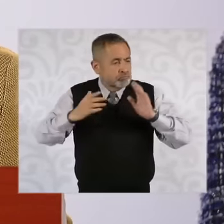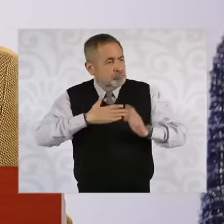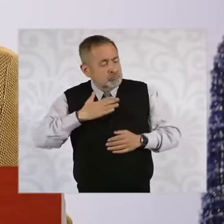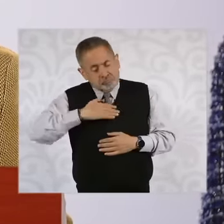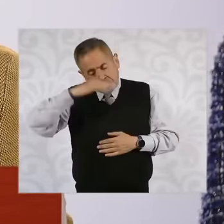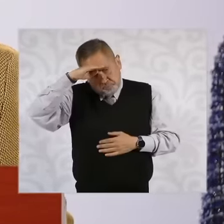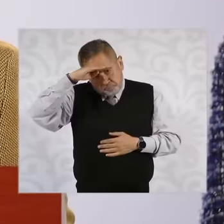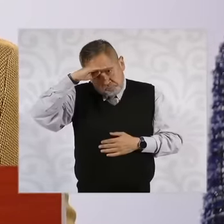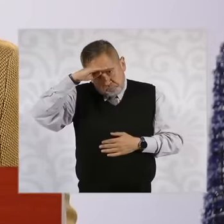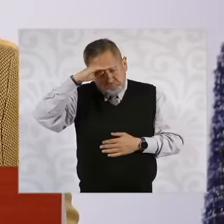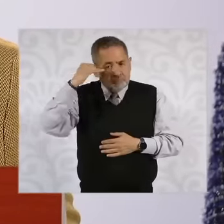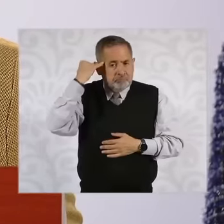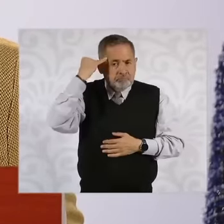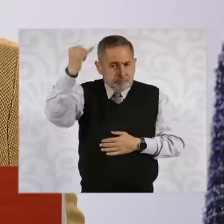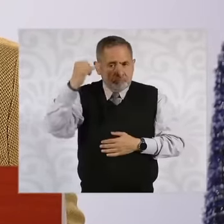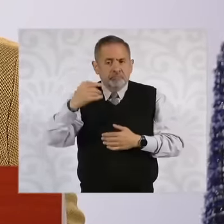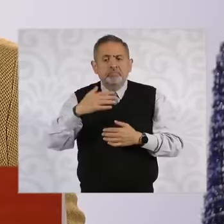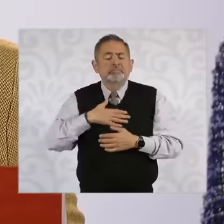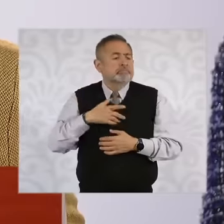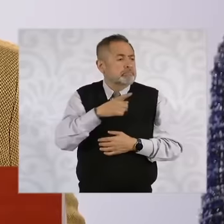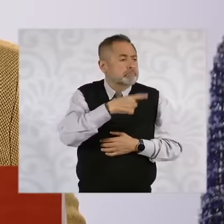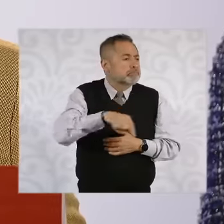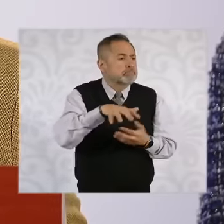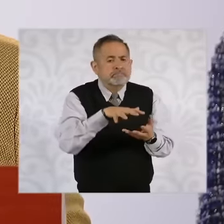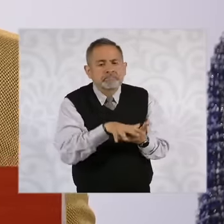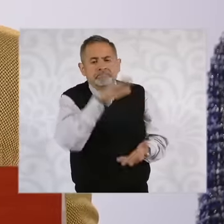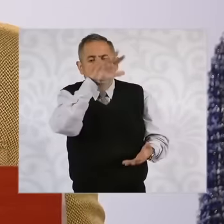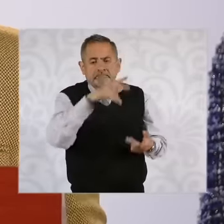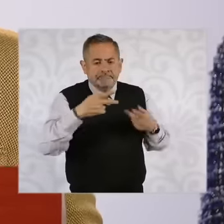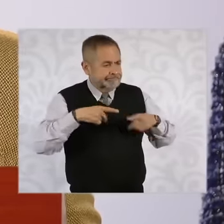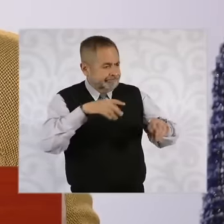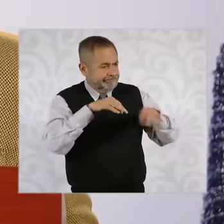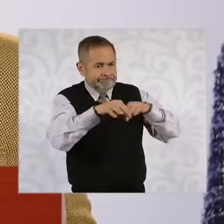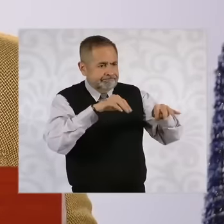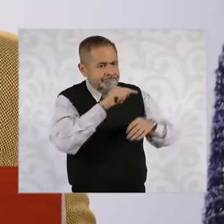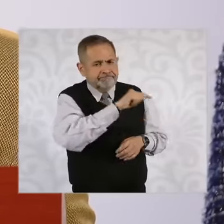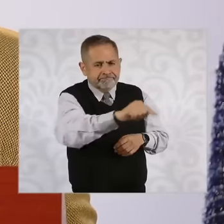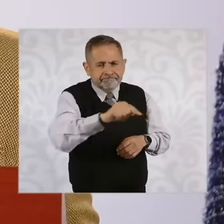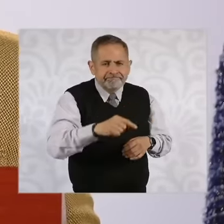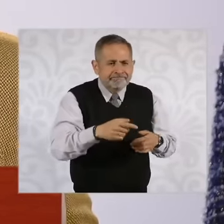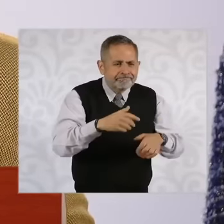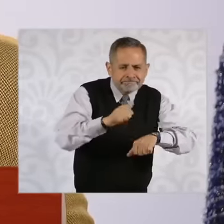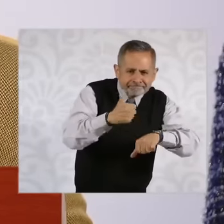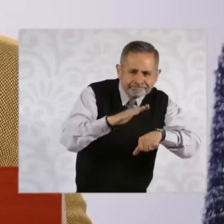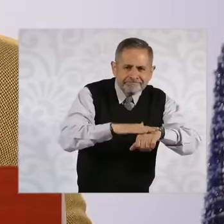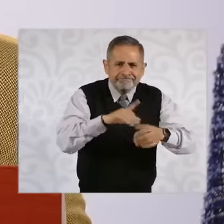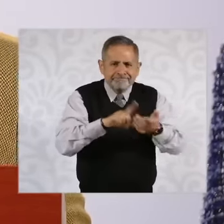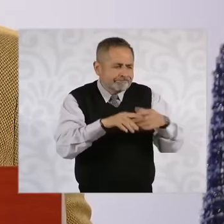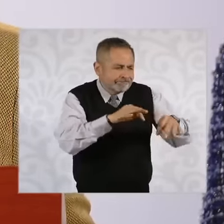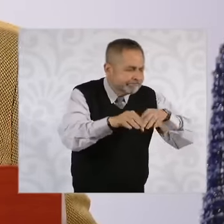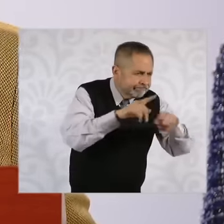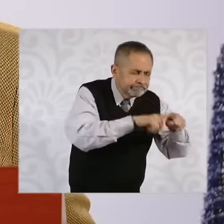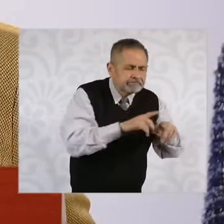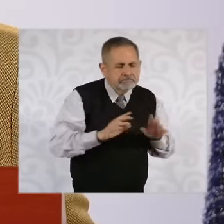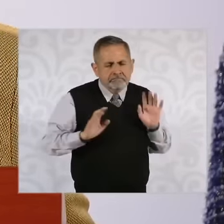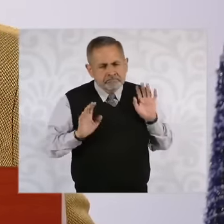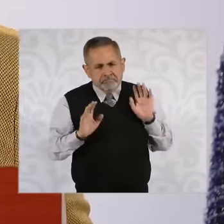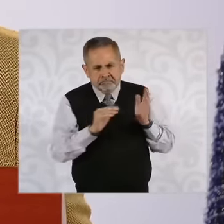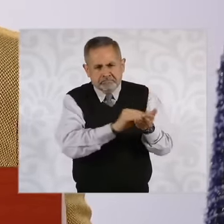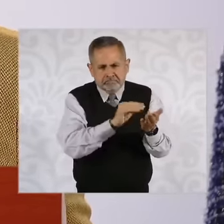that the majority of the workers who are technicians etc. are going to maintain their